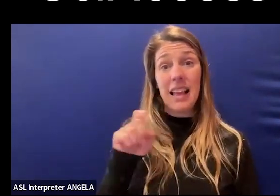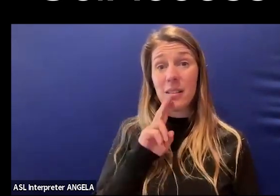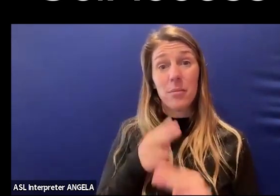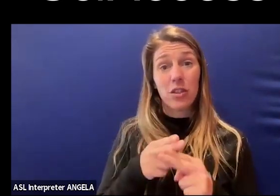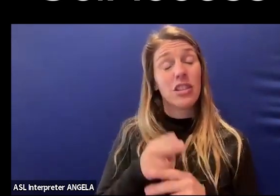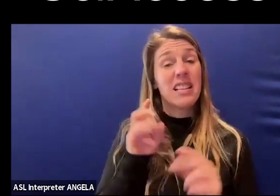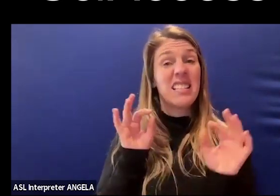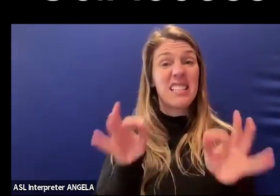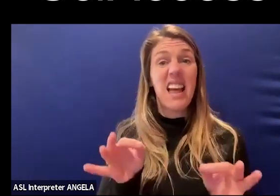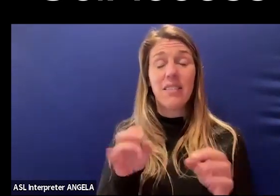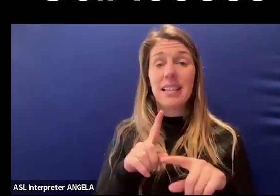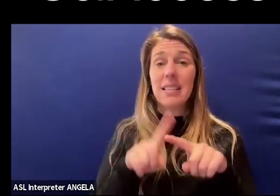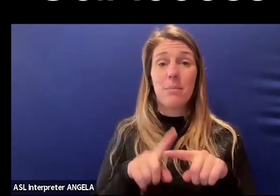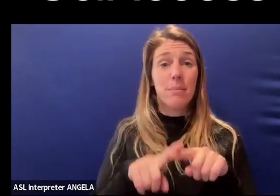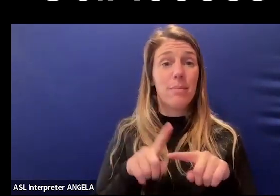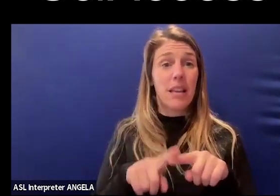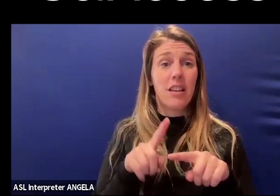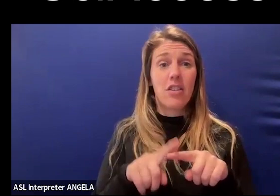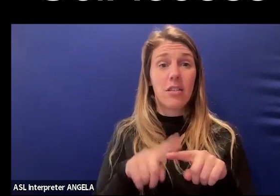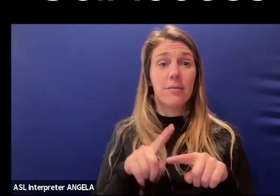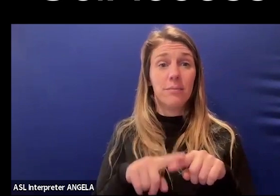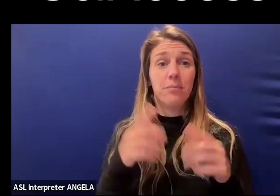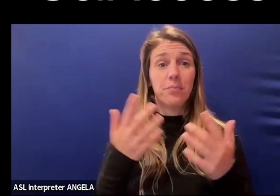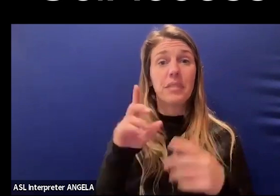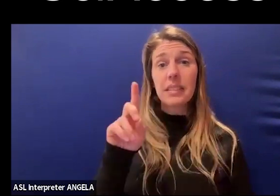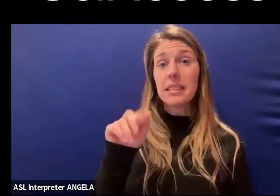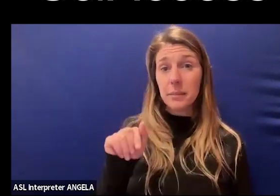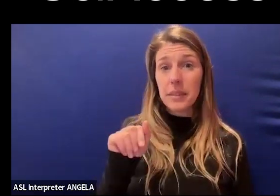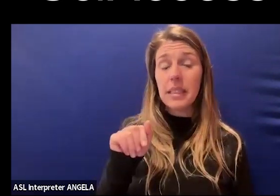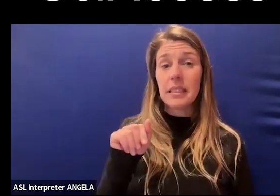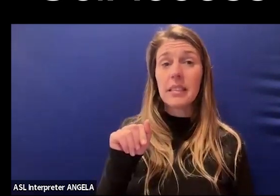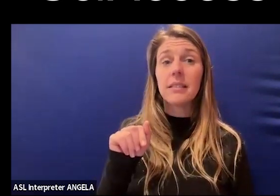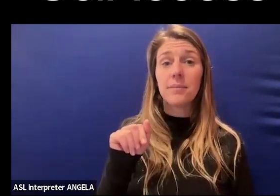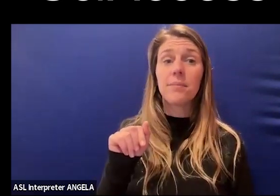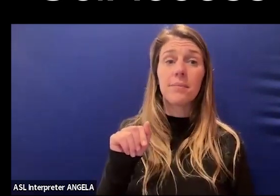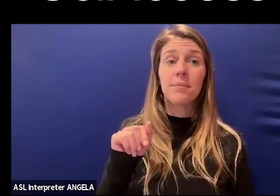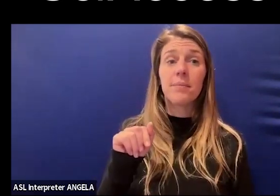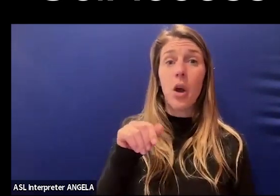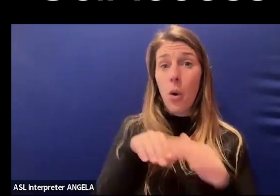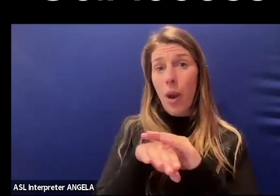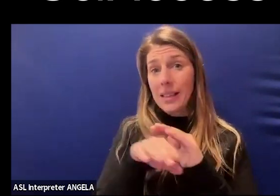definitely depends on the nature of disabilities that one has or the access needs.